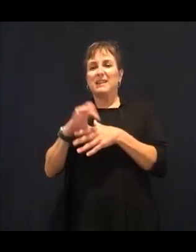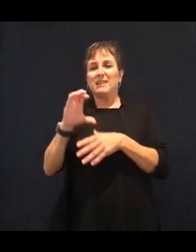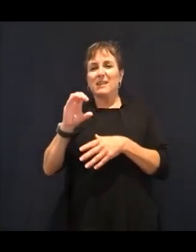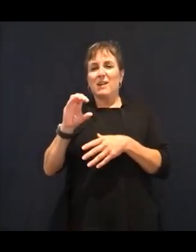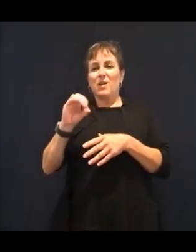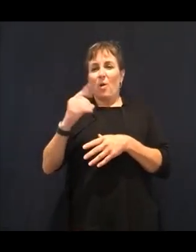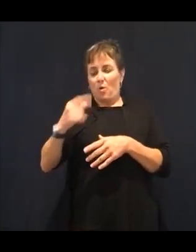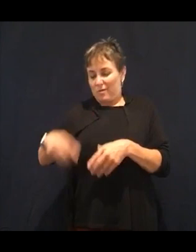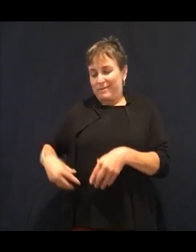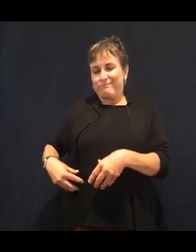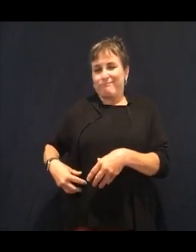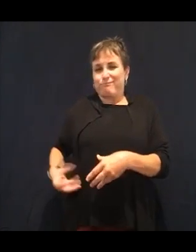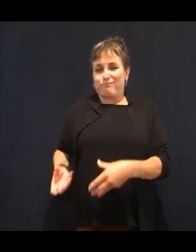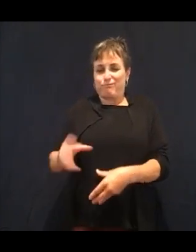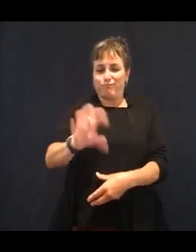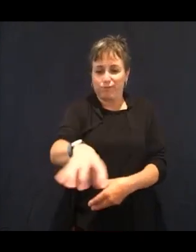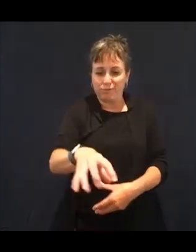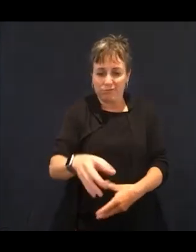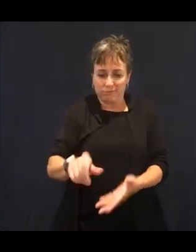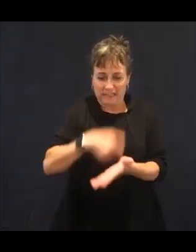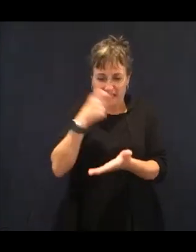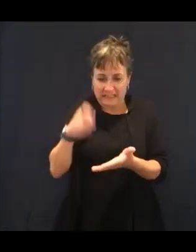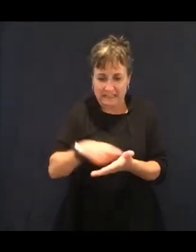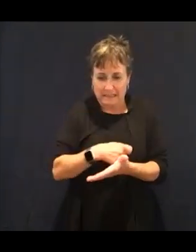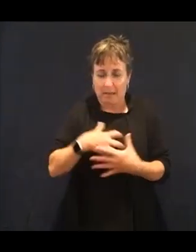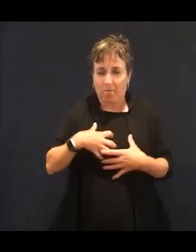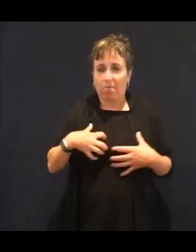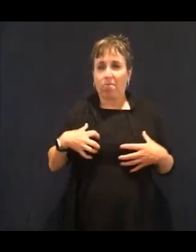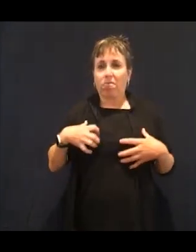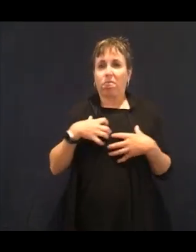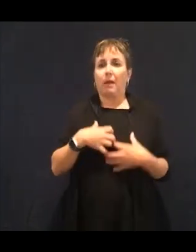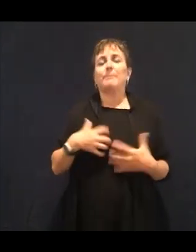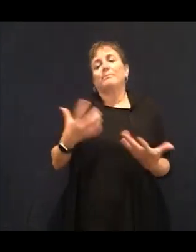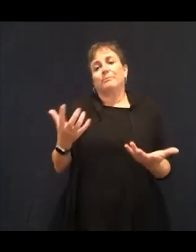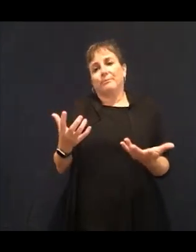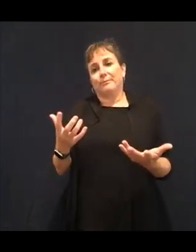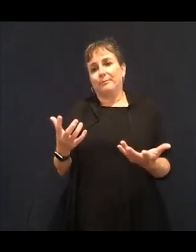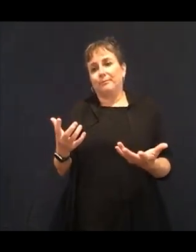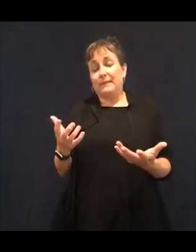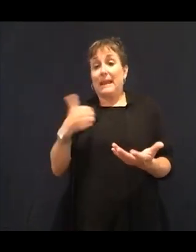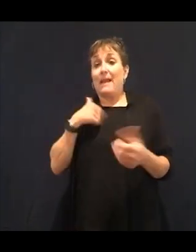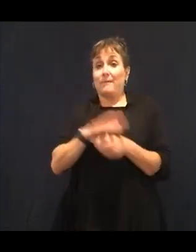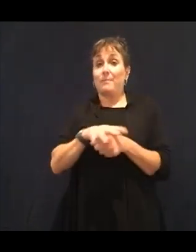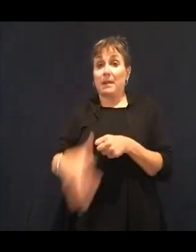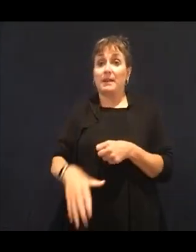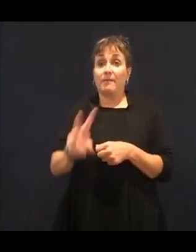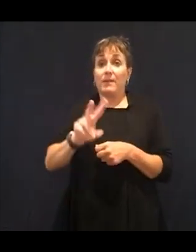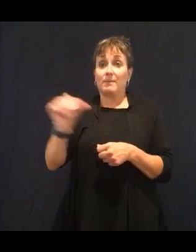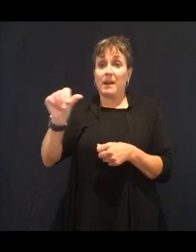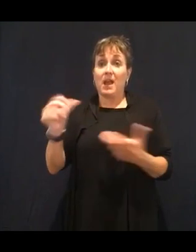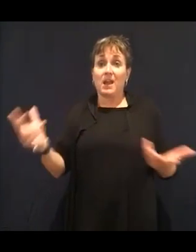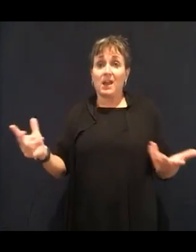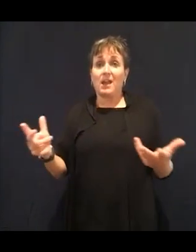Vitamin A can also come from plant based. The body actually can convert